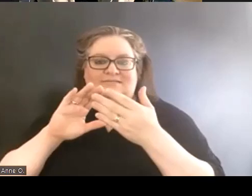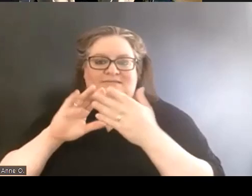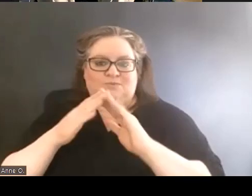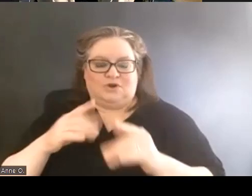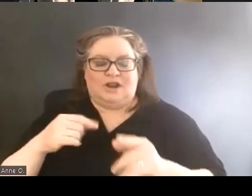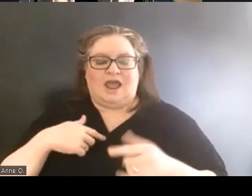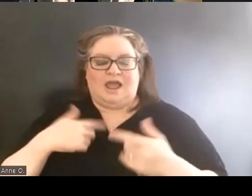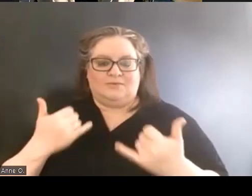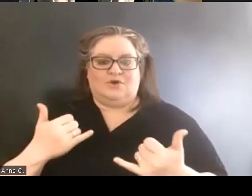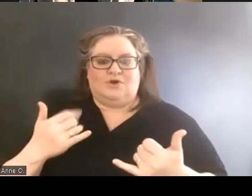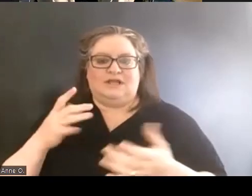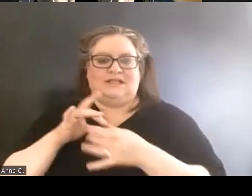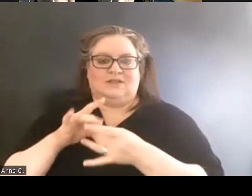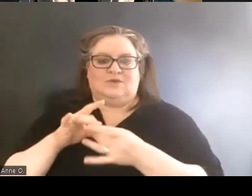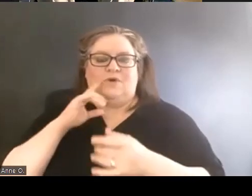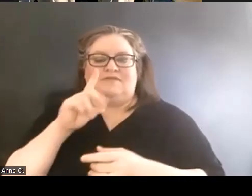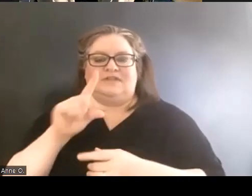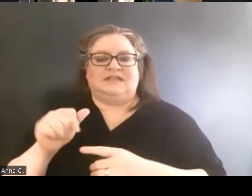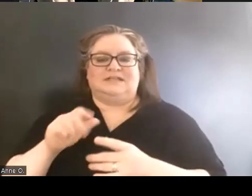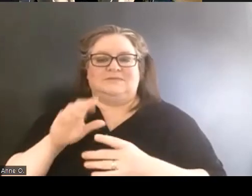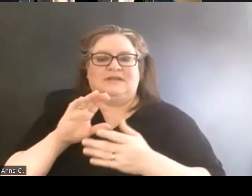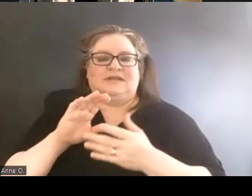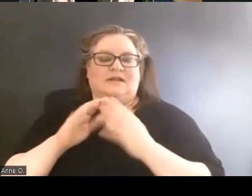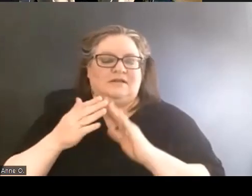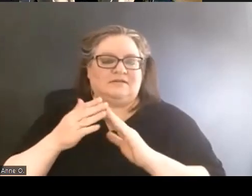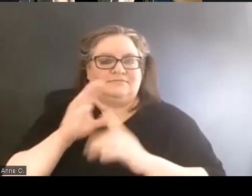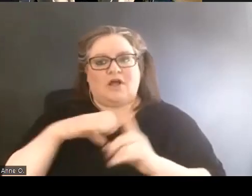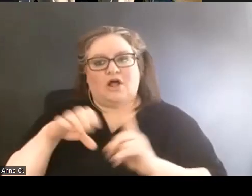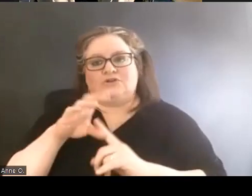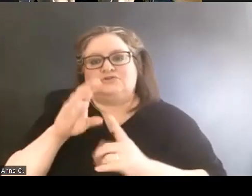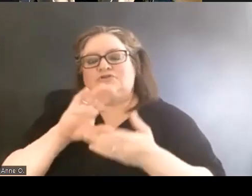of the Disability Cultural Community Center at UC Berkeley.